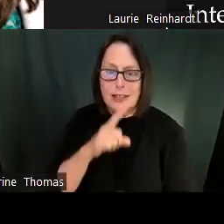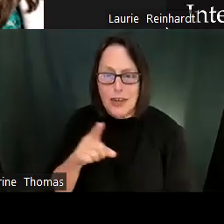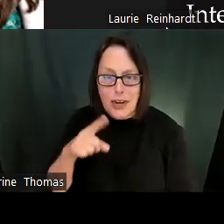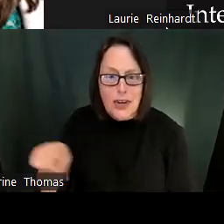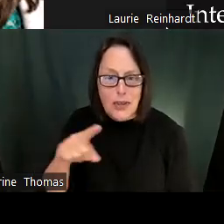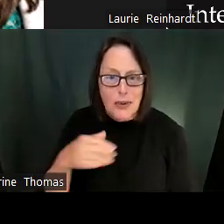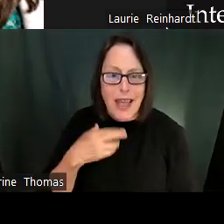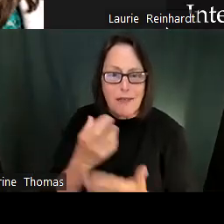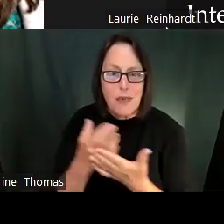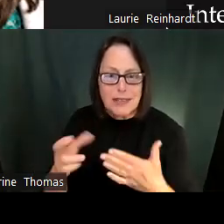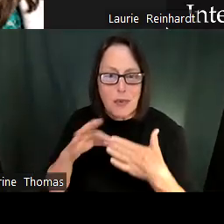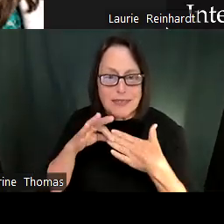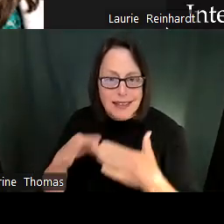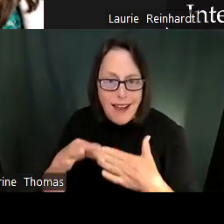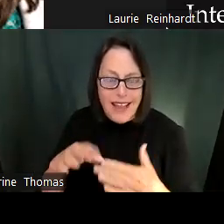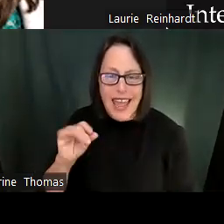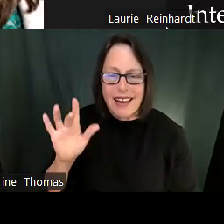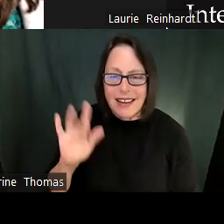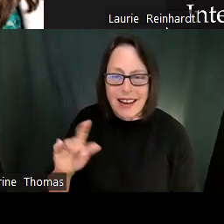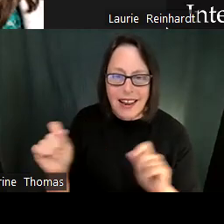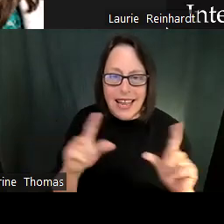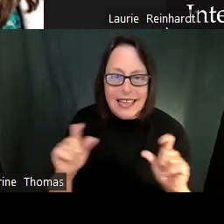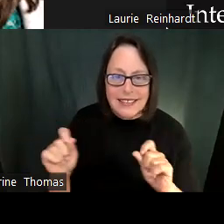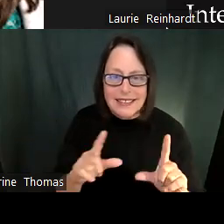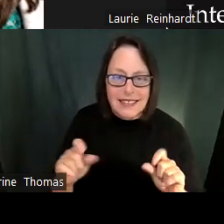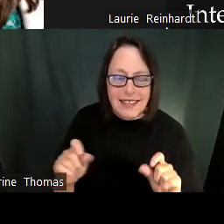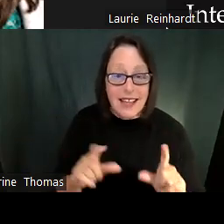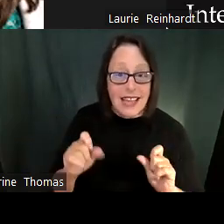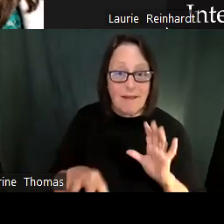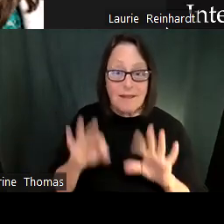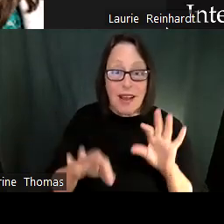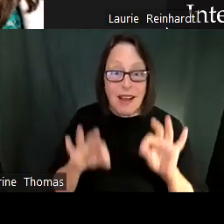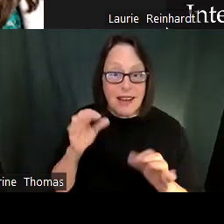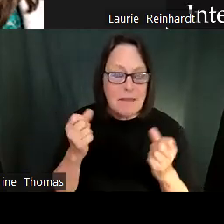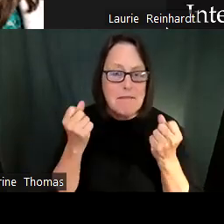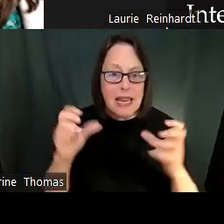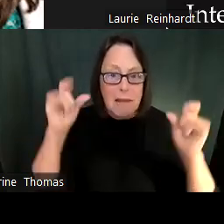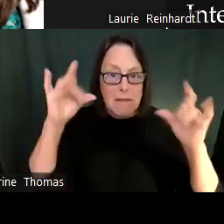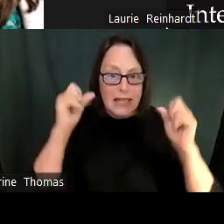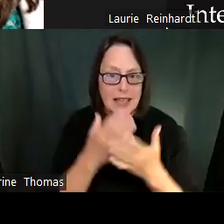We're also gonna be sharing some. Amazing resources. I'd like to take some time to share with you all funding opportunities.